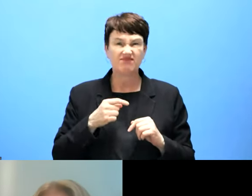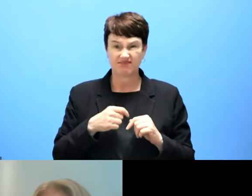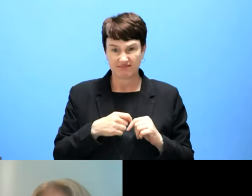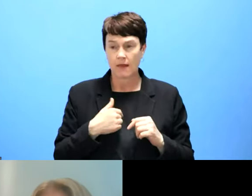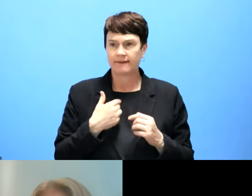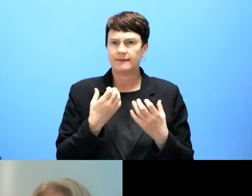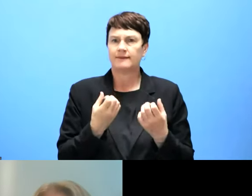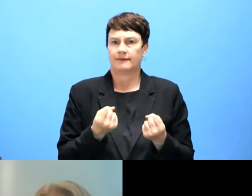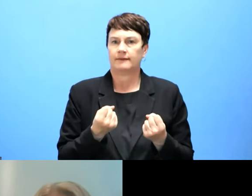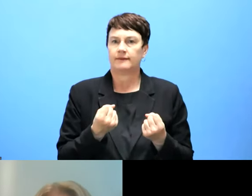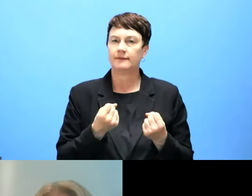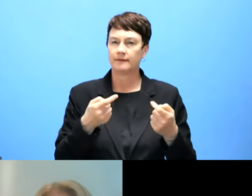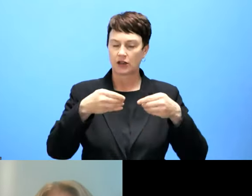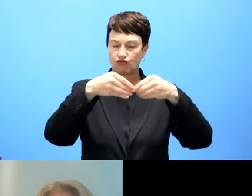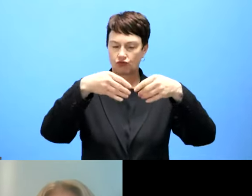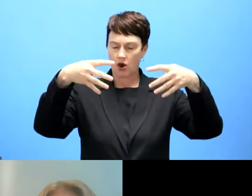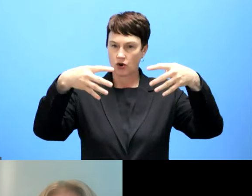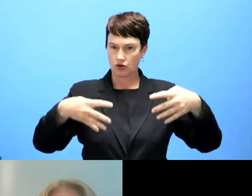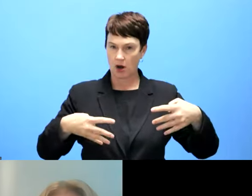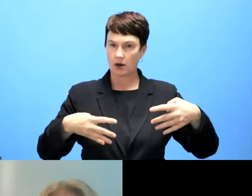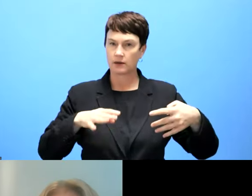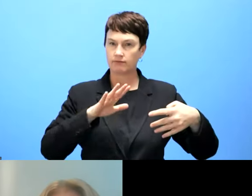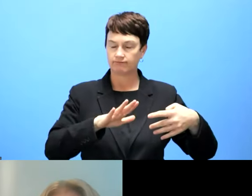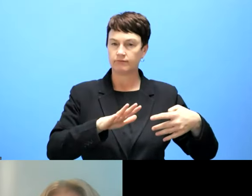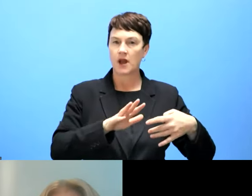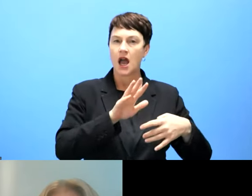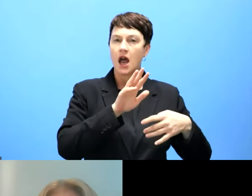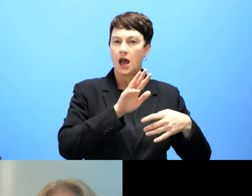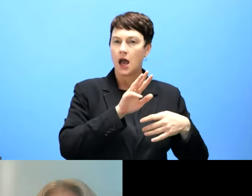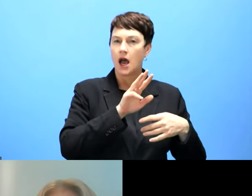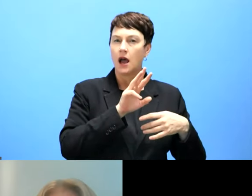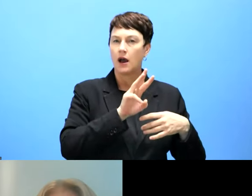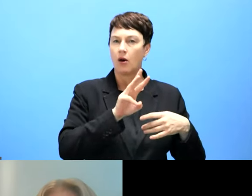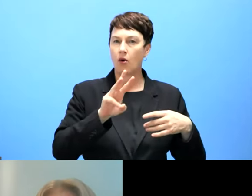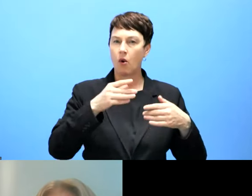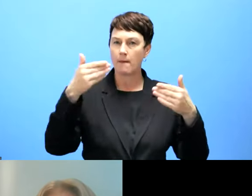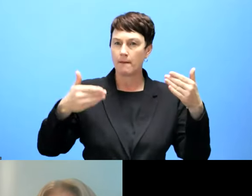structure in place with the web-based platform, and the whole yeah, setup is pretty much in